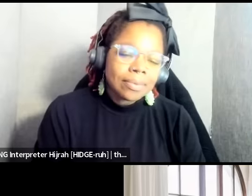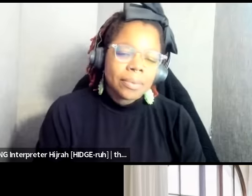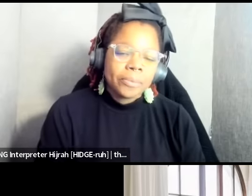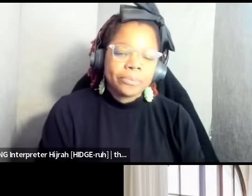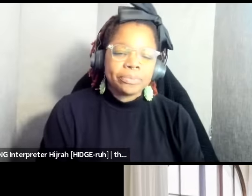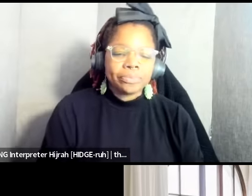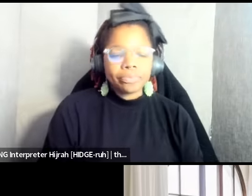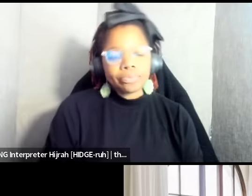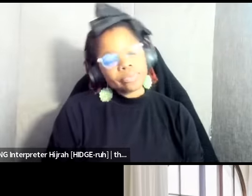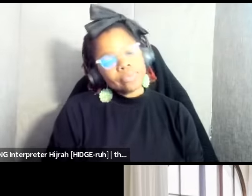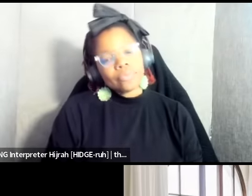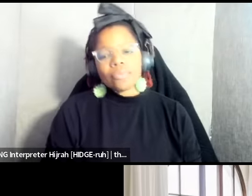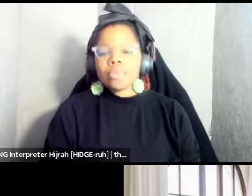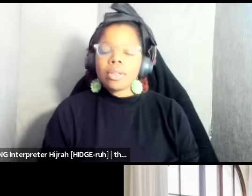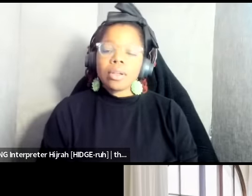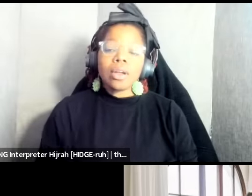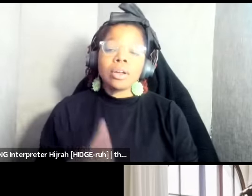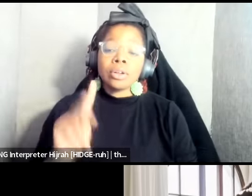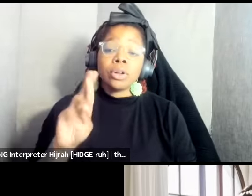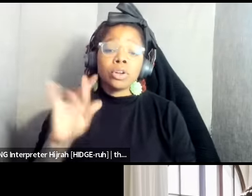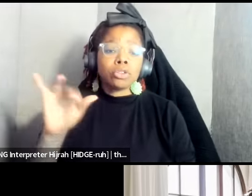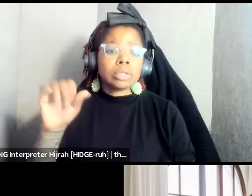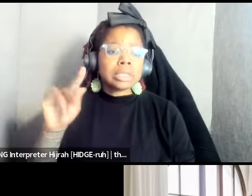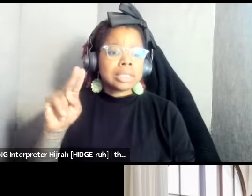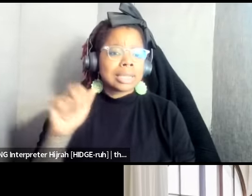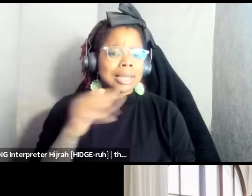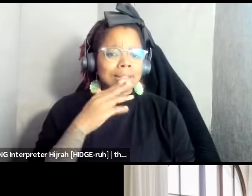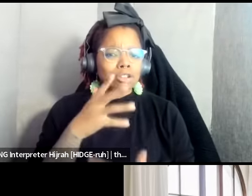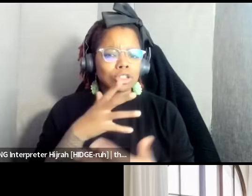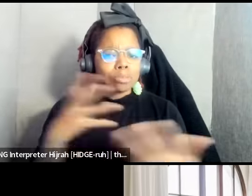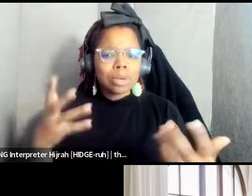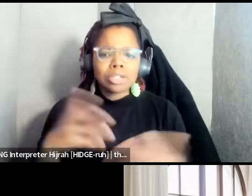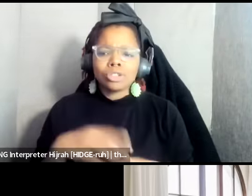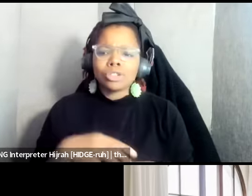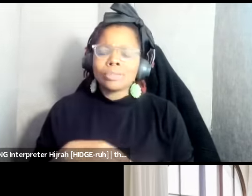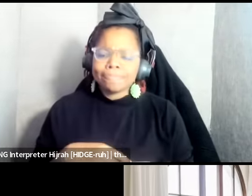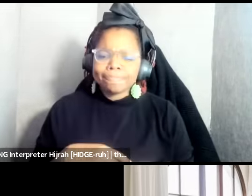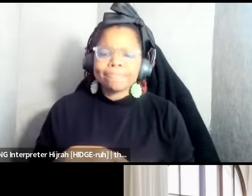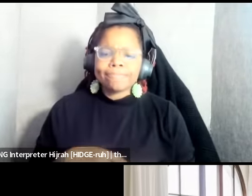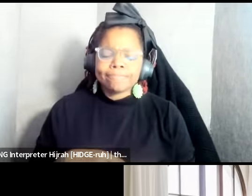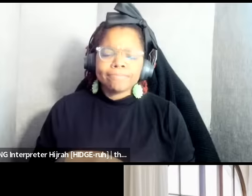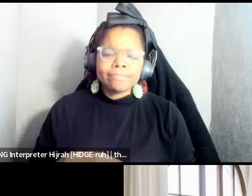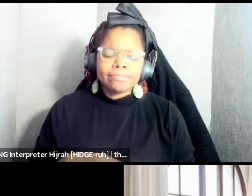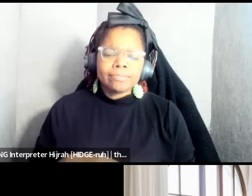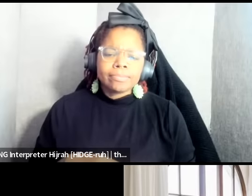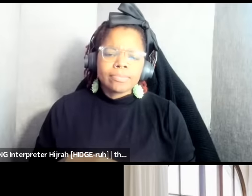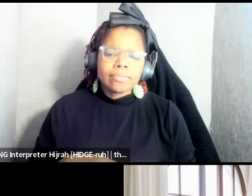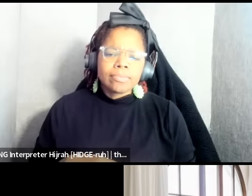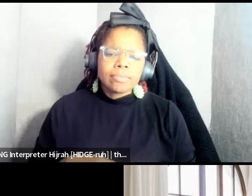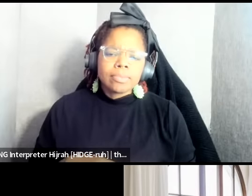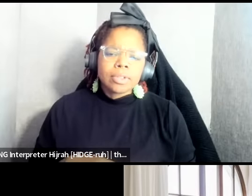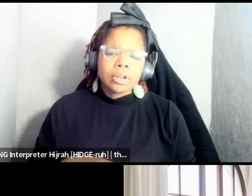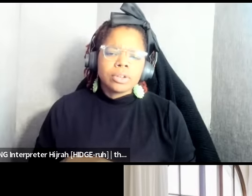you so much it was so robust so much information I think how you started I'm still thinking I have